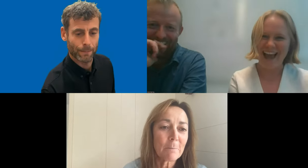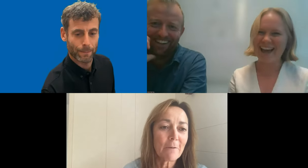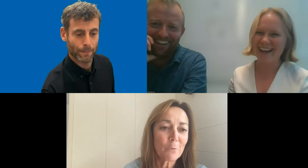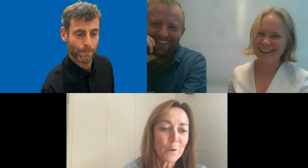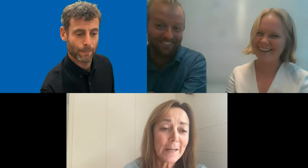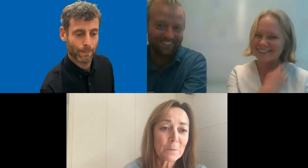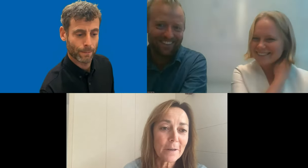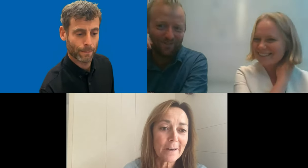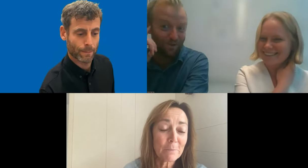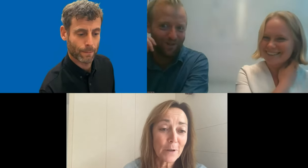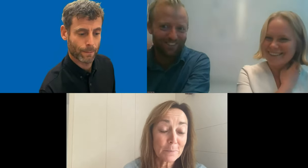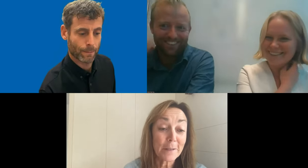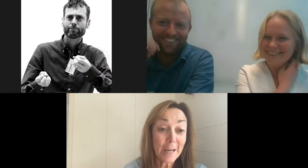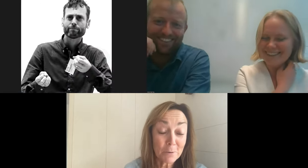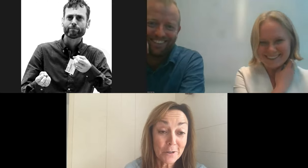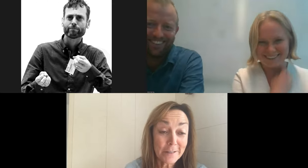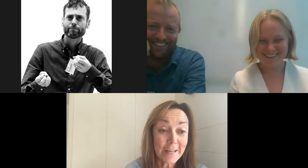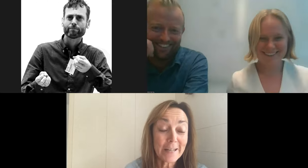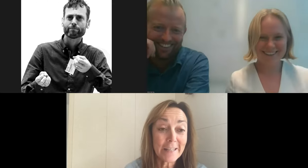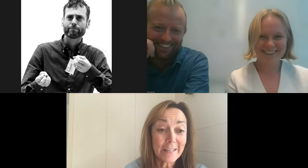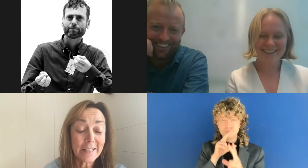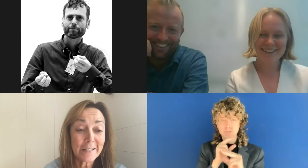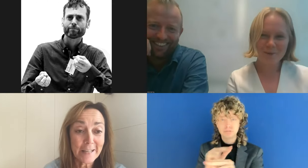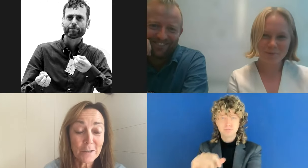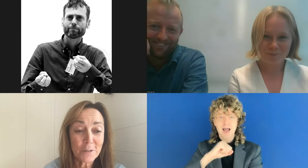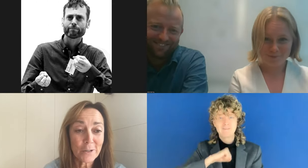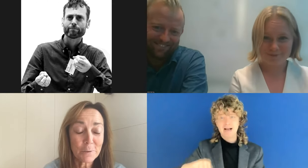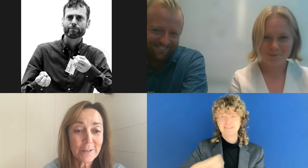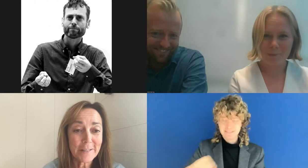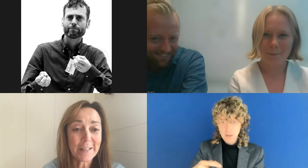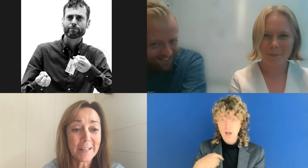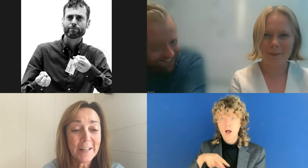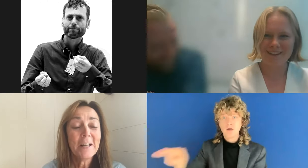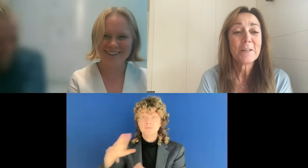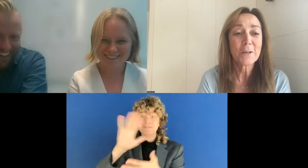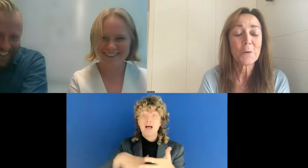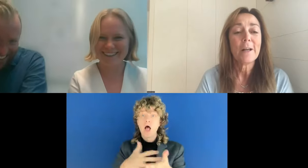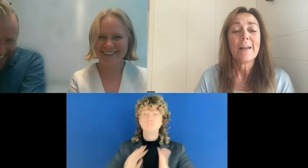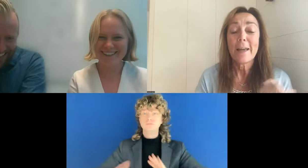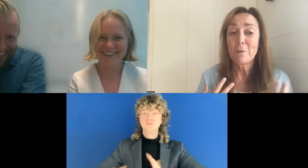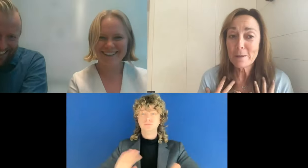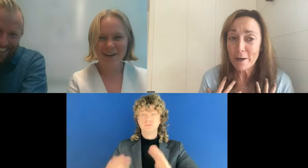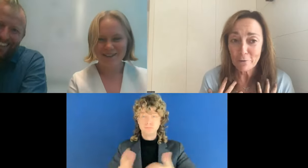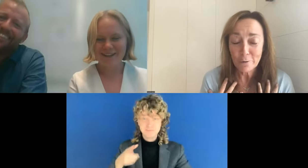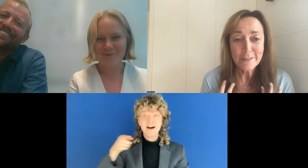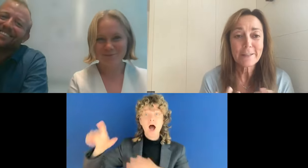And I'm impressed by the captioners and the sign language interpreters. So everything my fault,